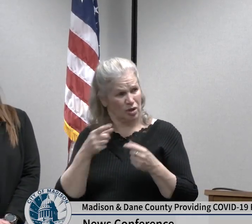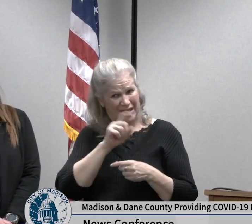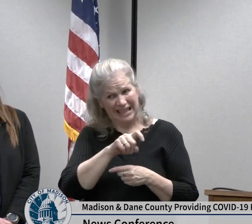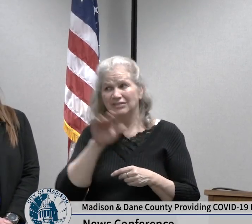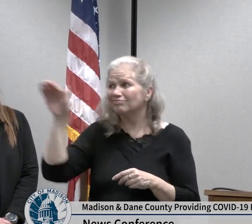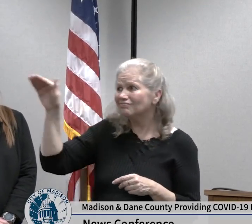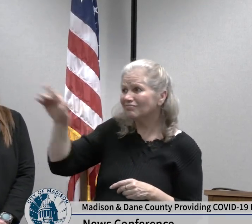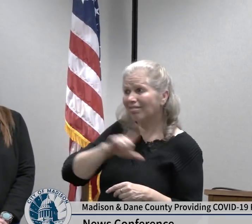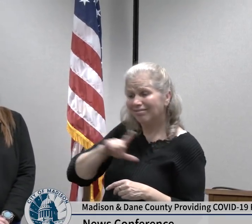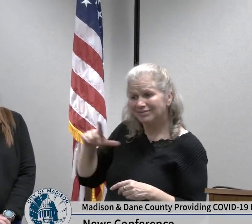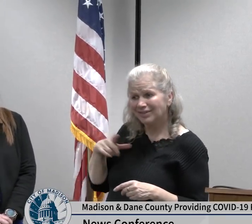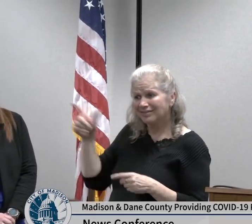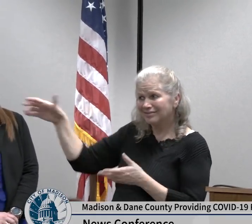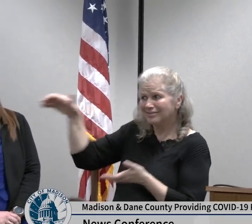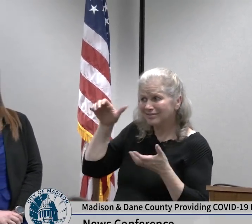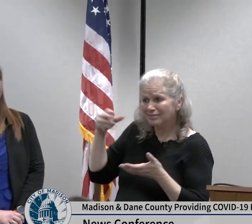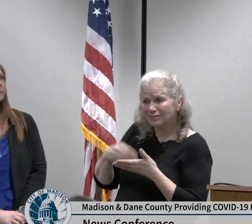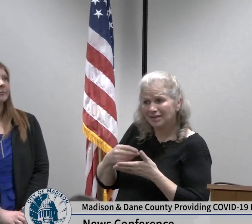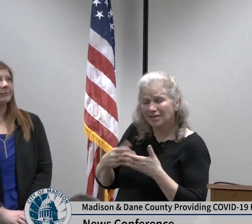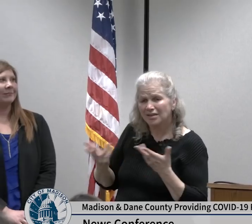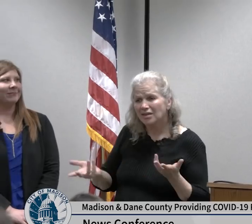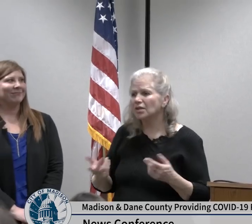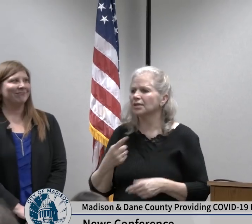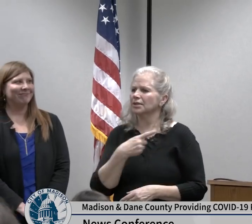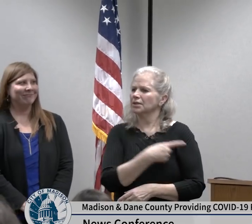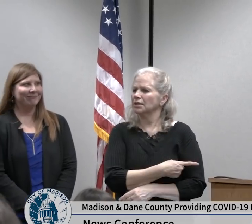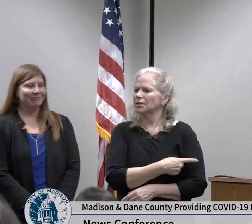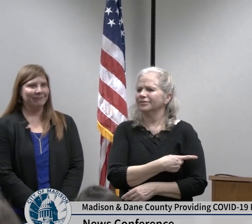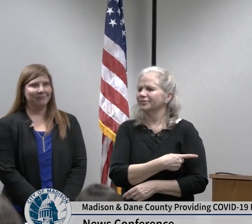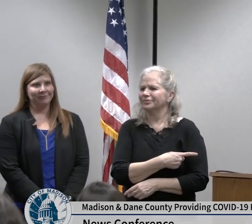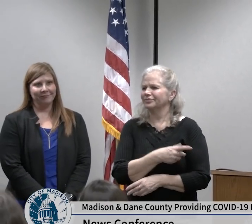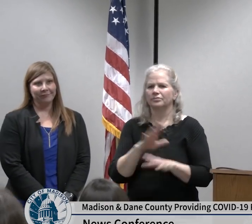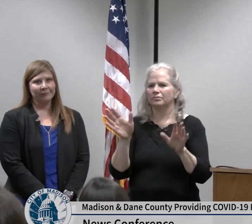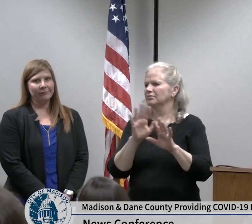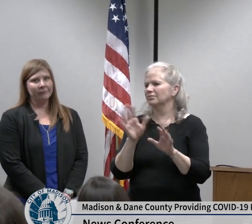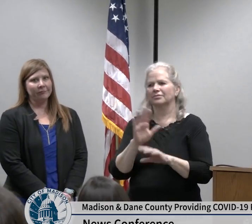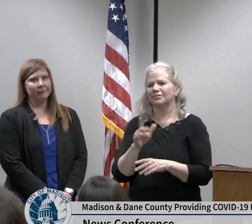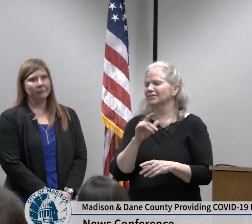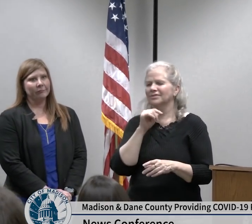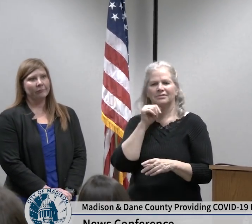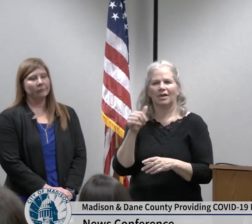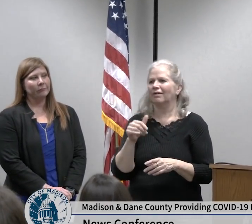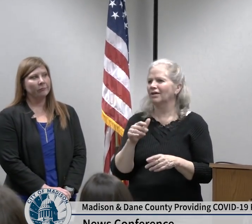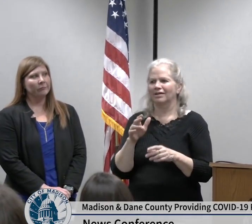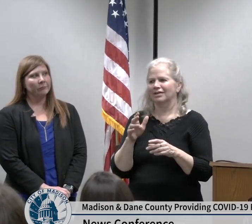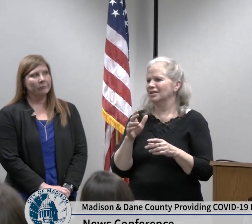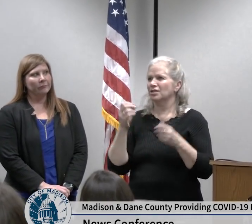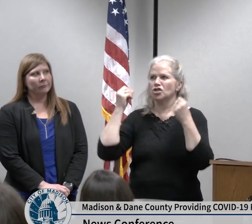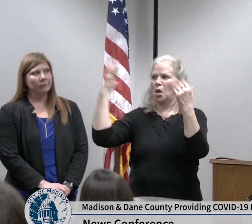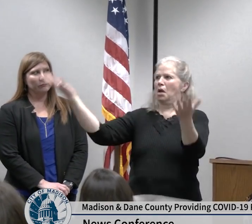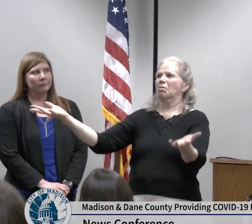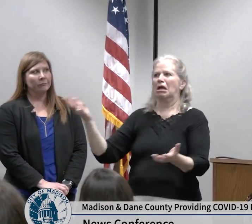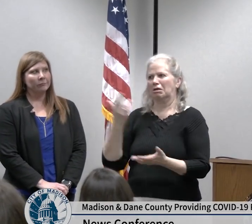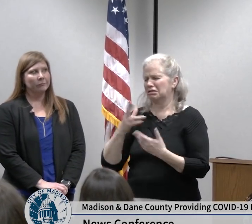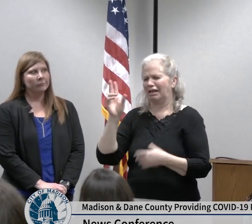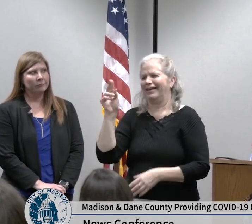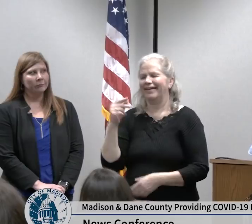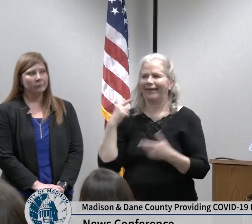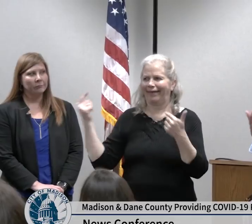there's no such thing as too many resources in a situation like this we will I personally would like to see all resources brought to bear and have to